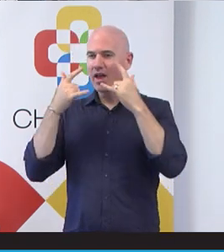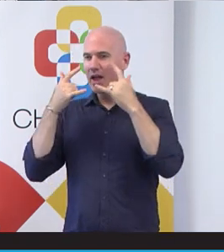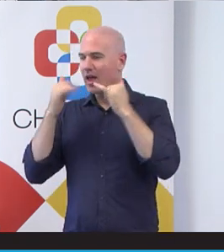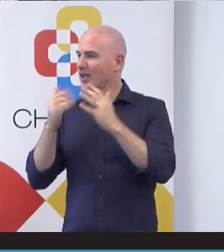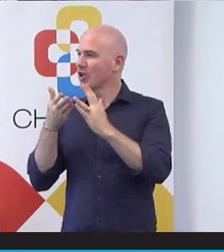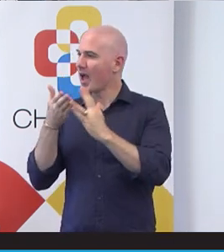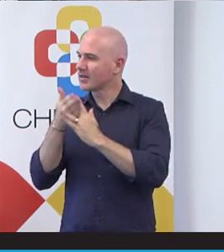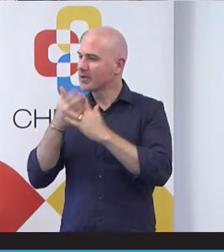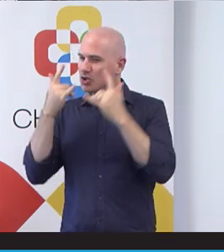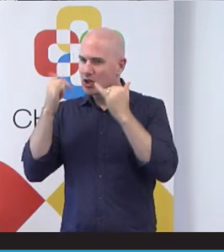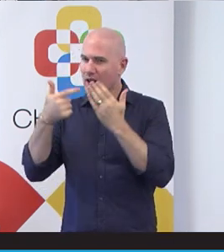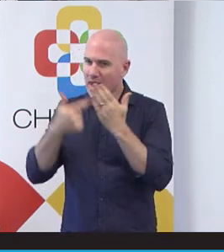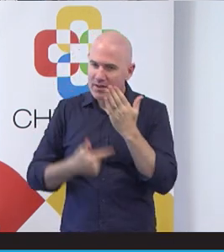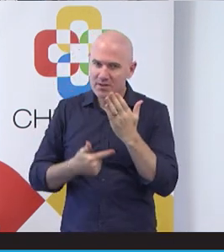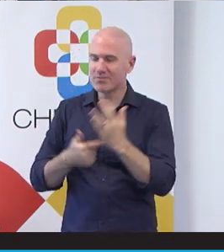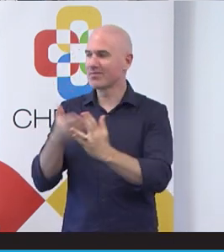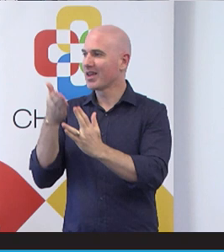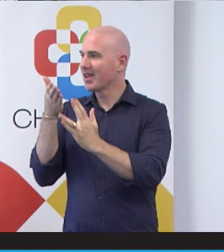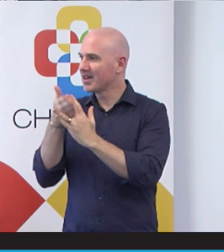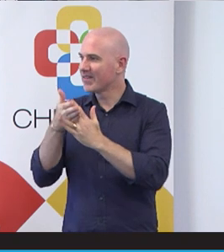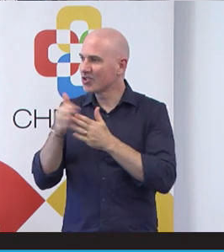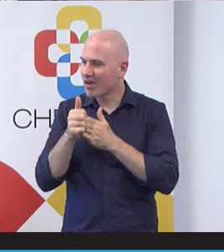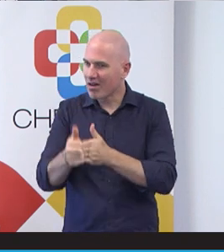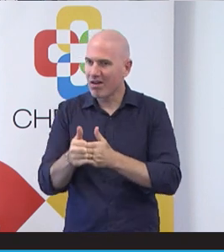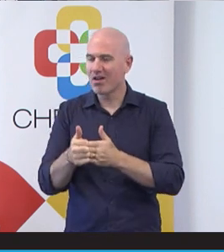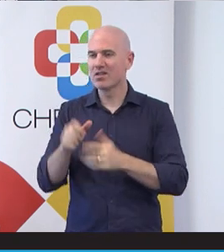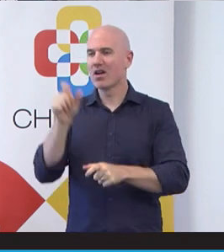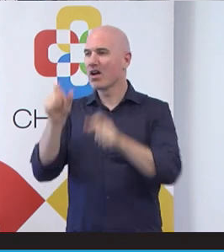intervention guides, client bookings, schedule guides and things like that.